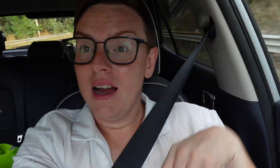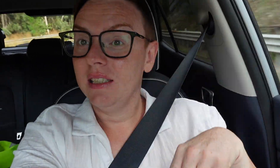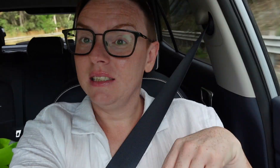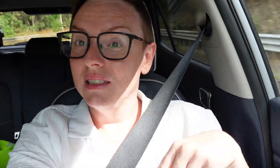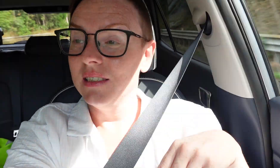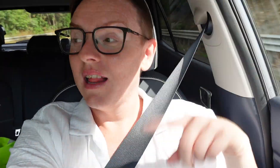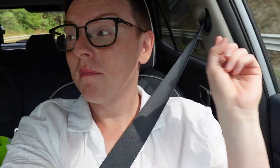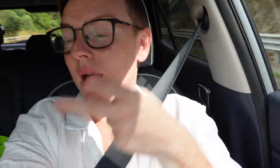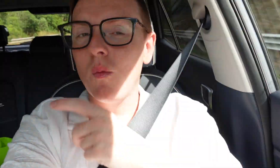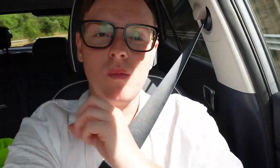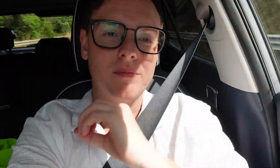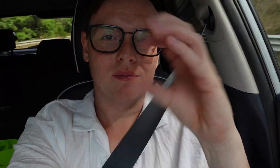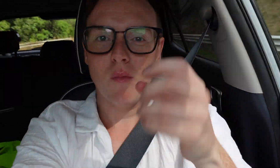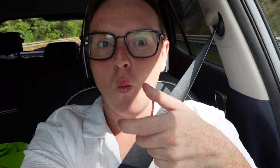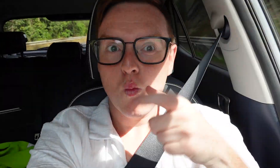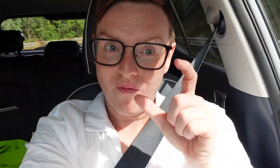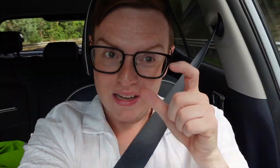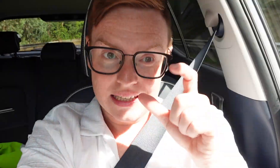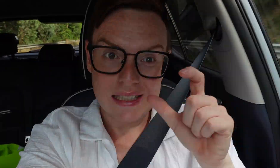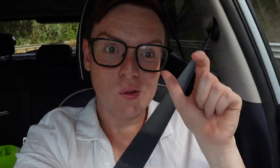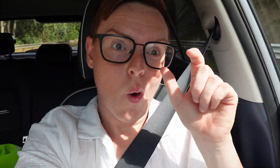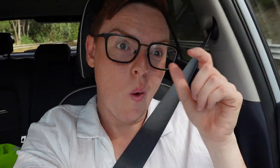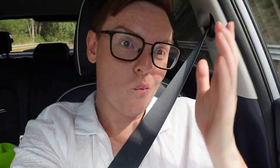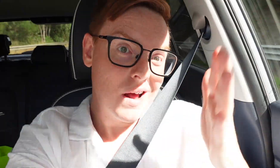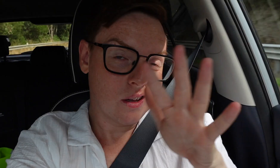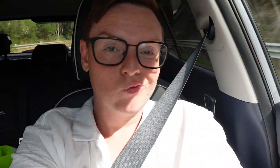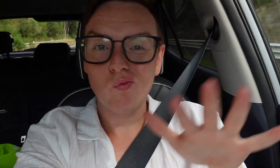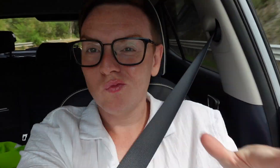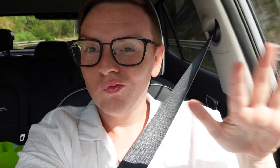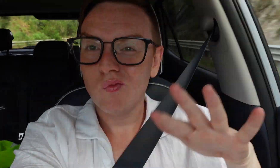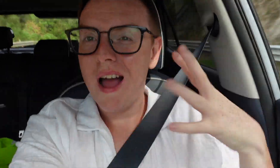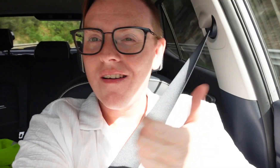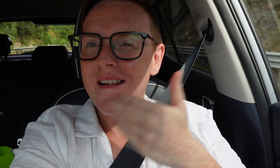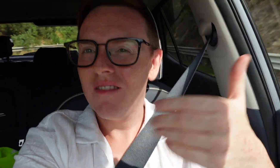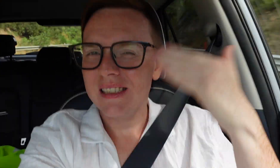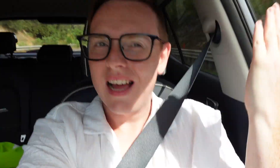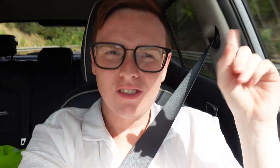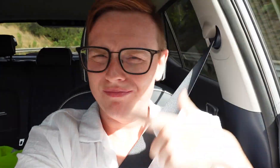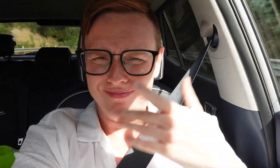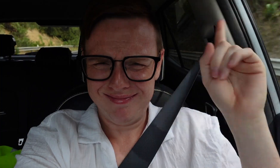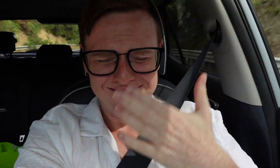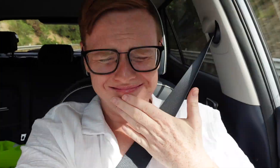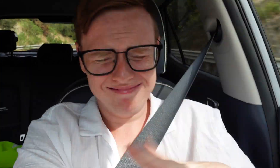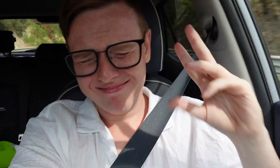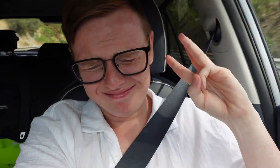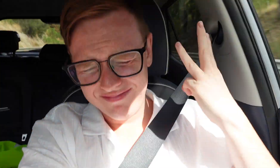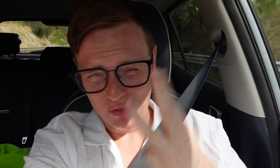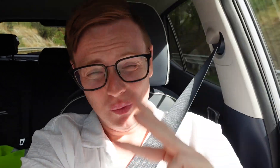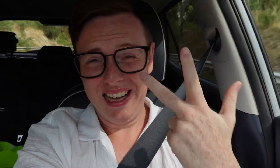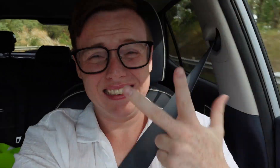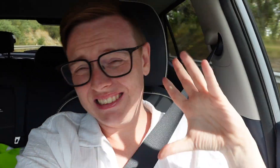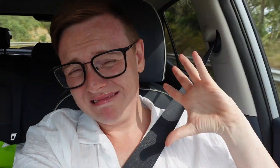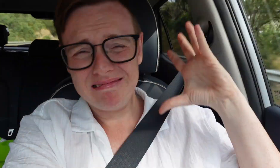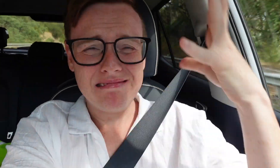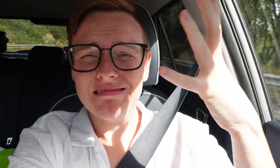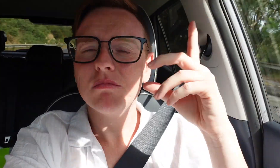After that, we will go get some coffees and today is a hot day.